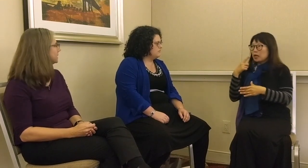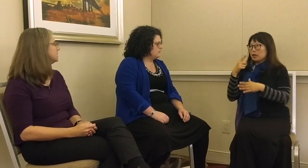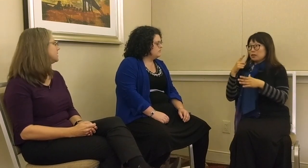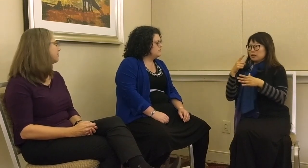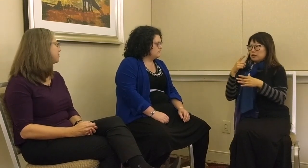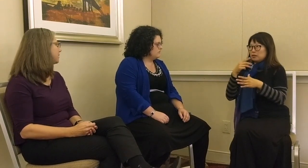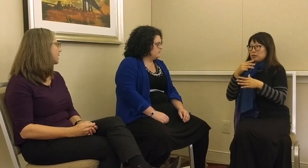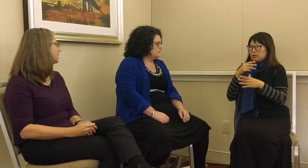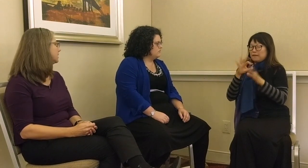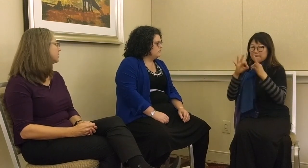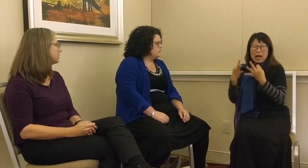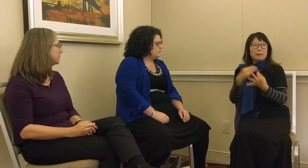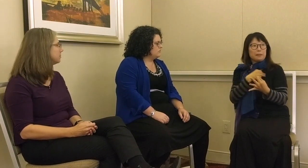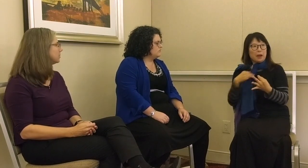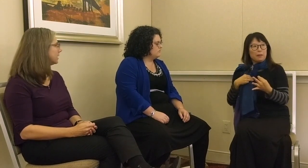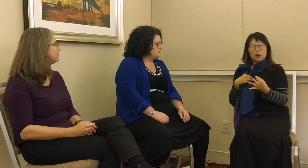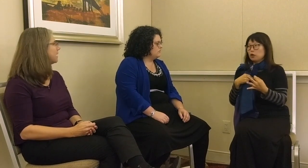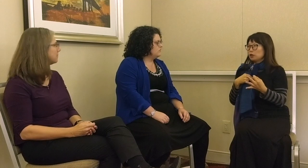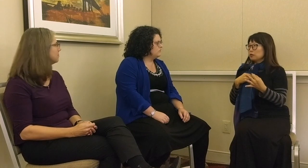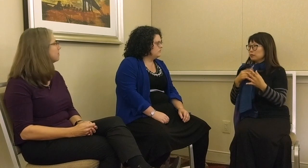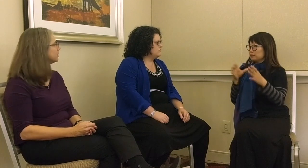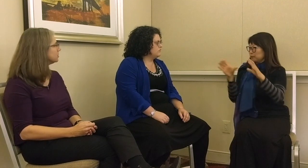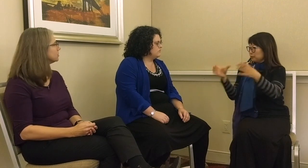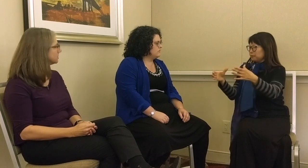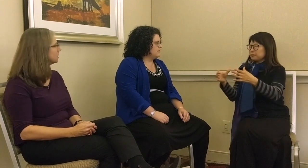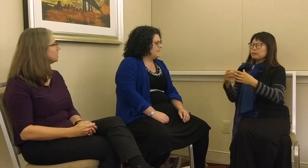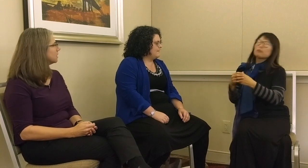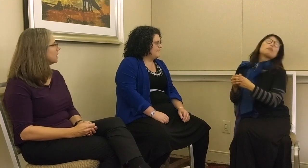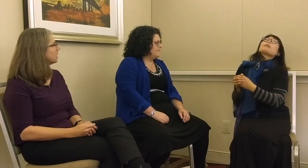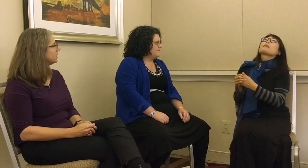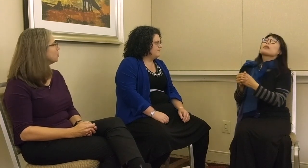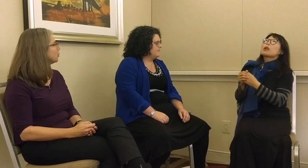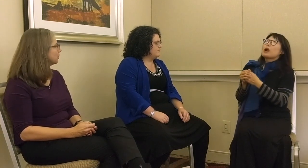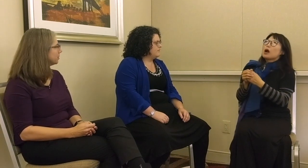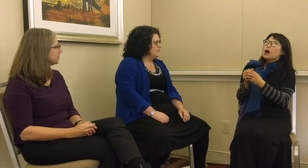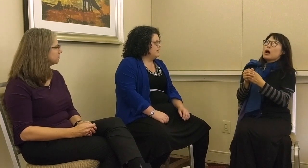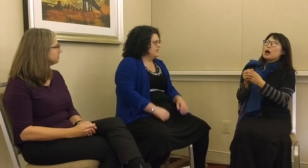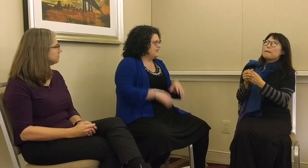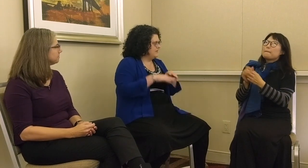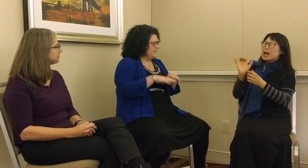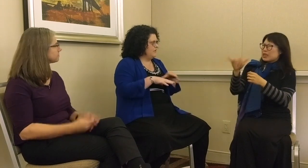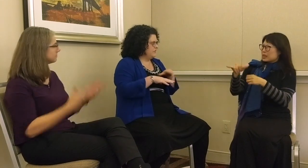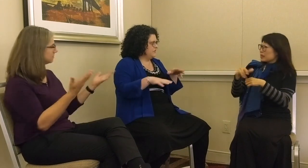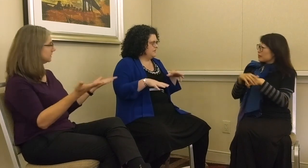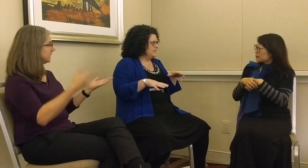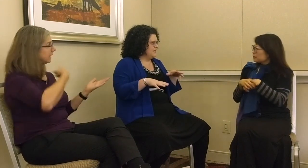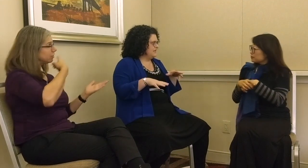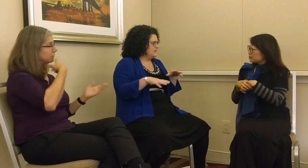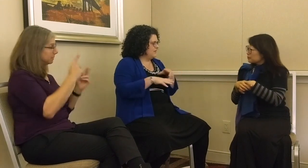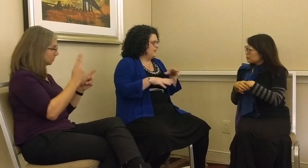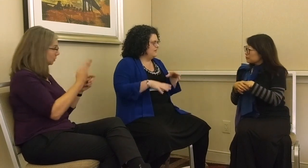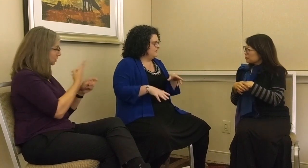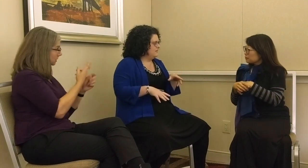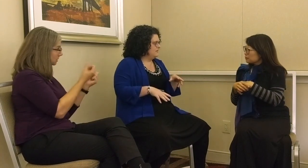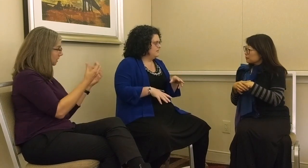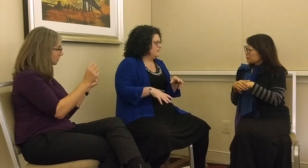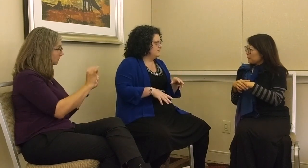system, it’s deaf and hearing people and family members in a group. G: Because hearing people also use these signs as well?